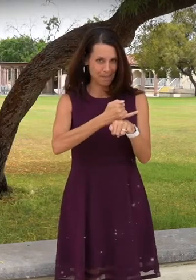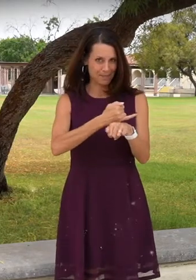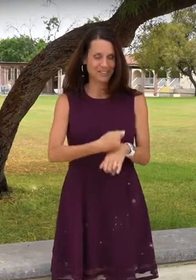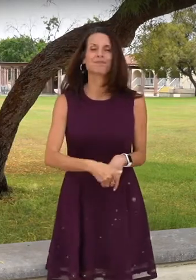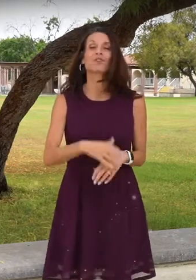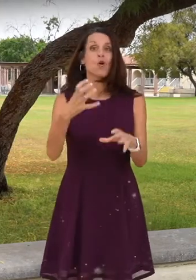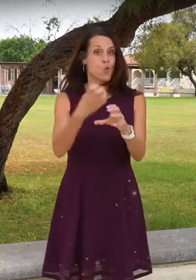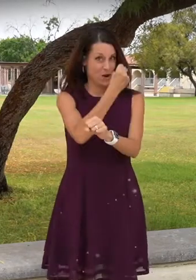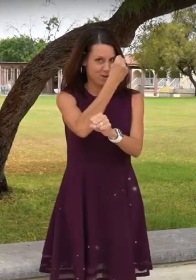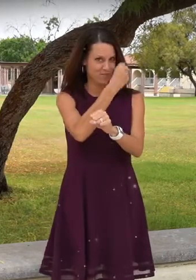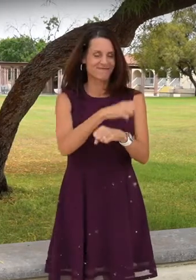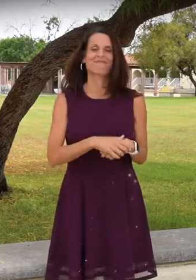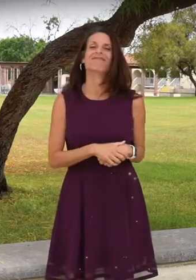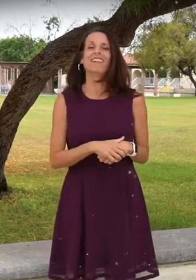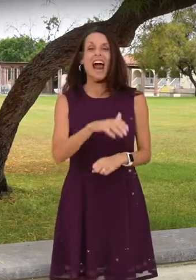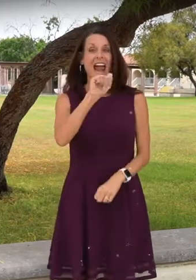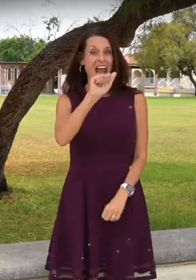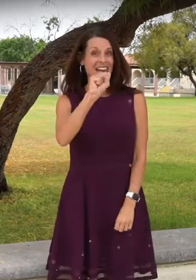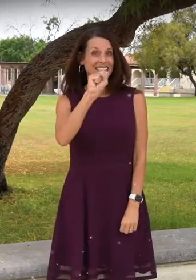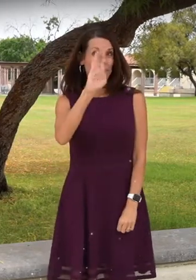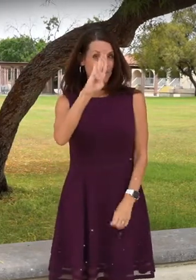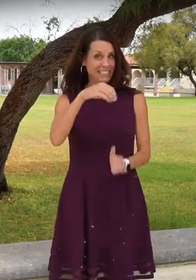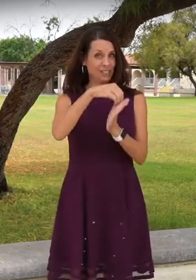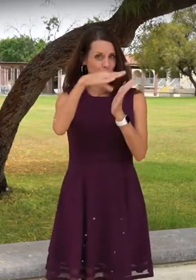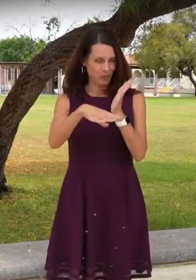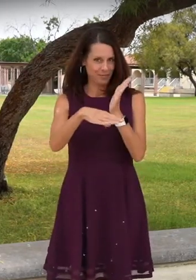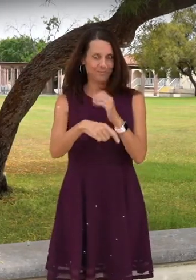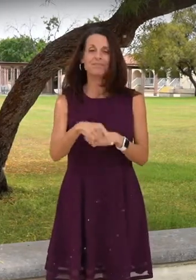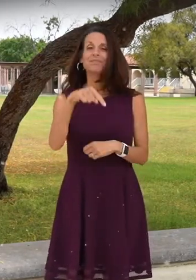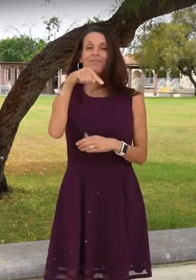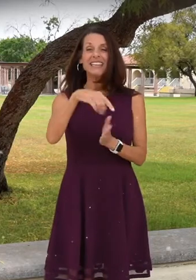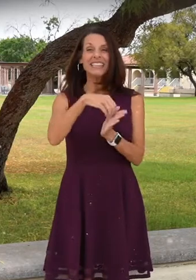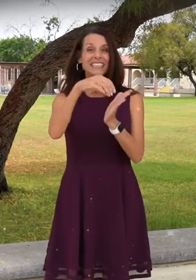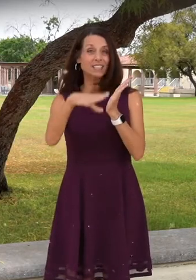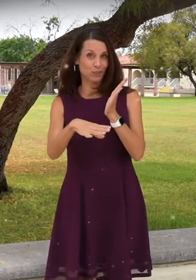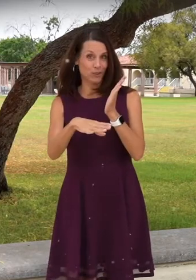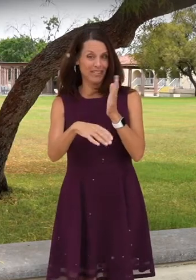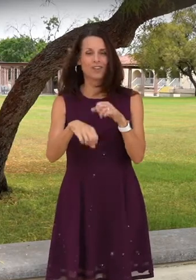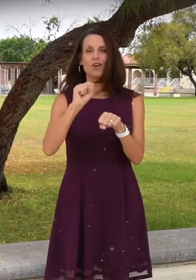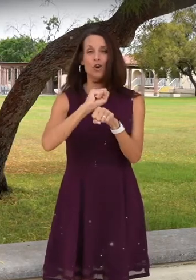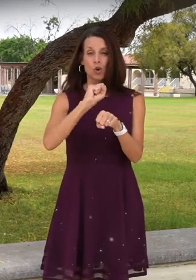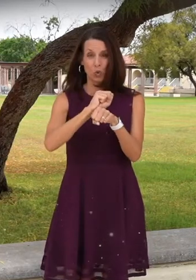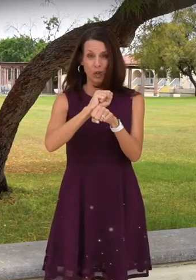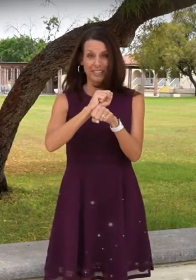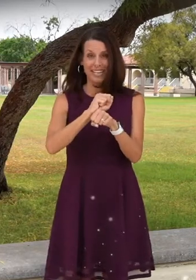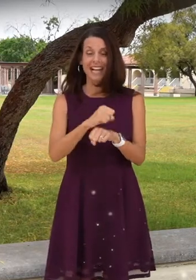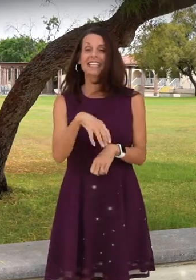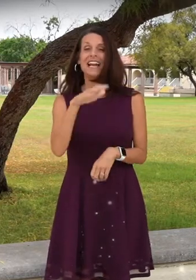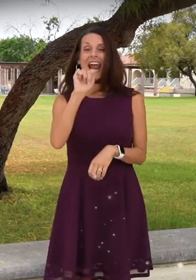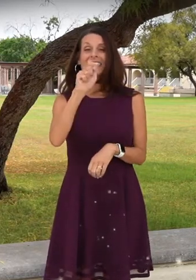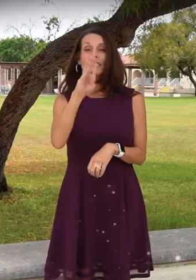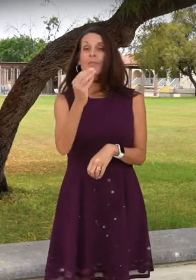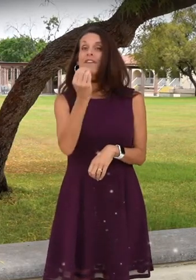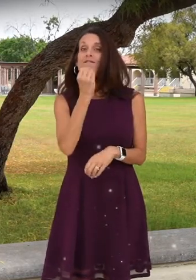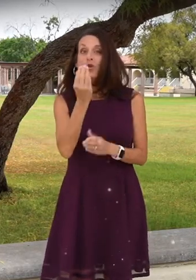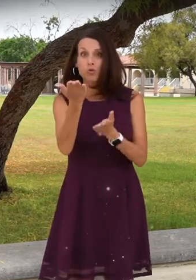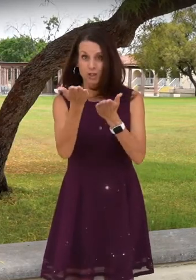FOR ON-CAMPUS FOR THE SCHOOL FOR THE BLIND THIS STUDENT WORKED IN THE ASDB FOOD